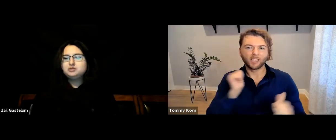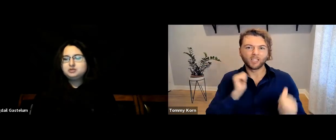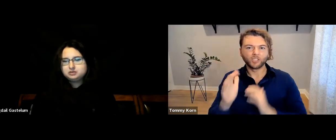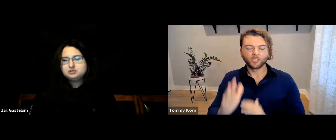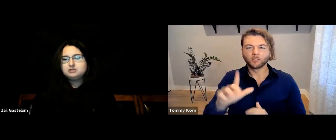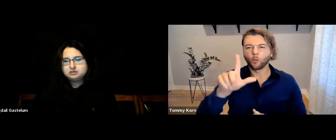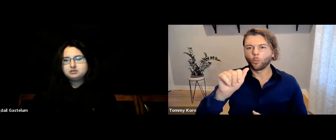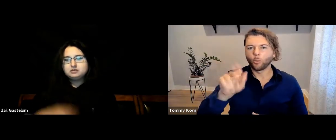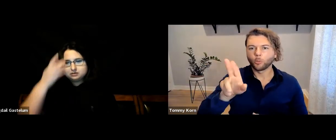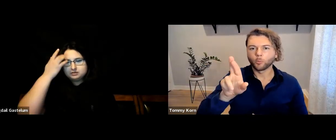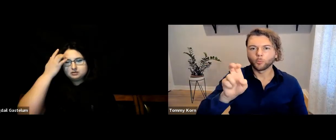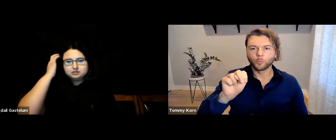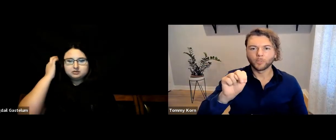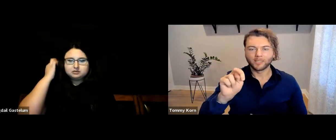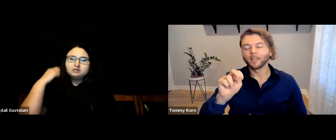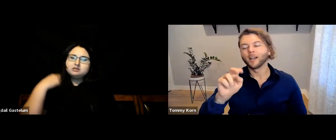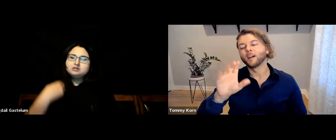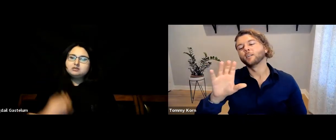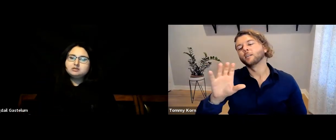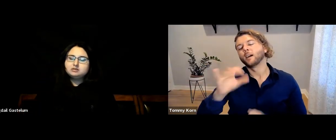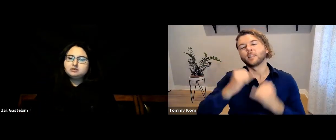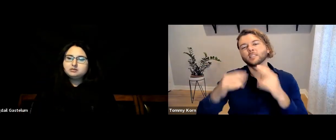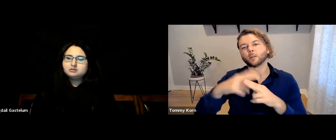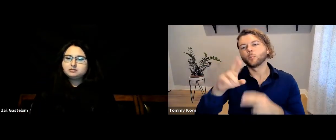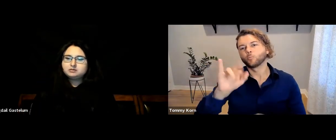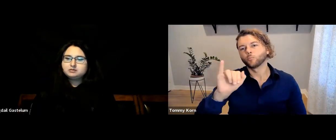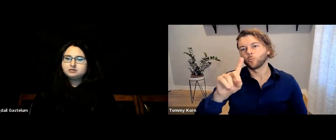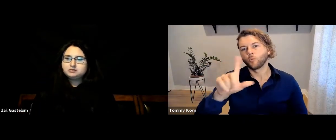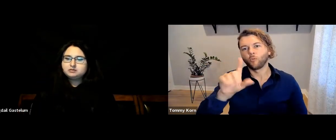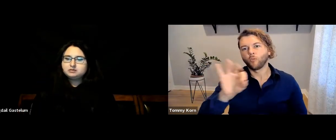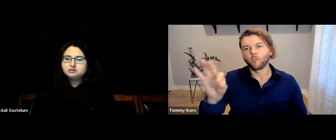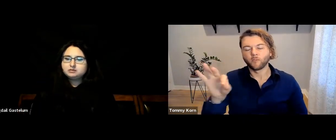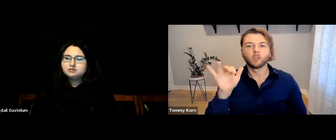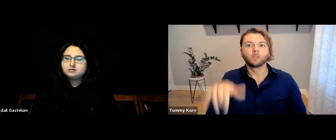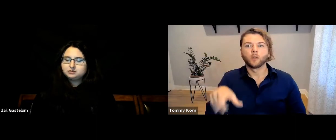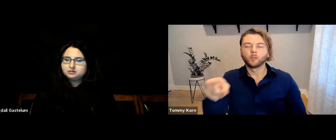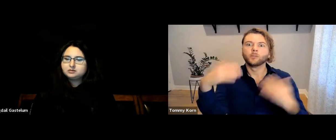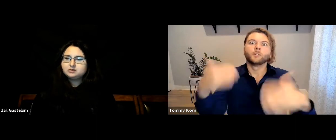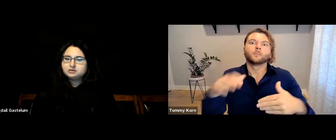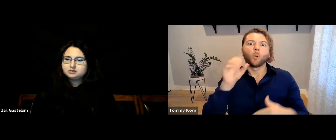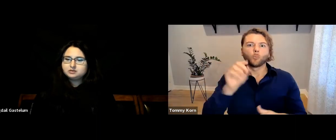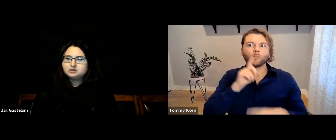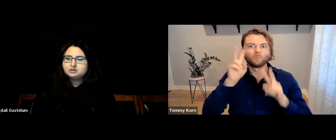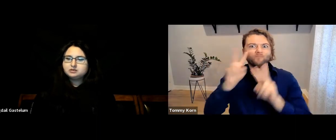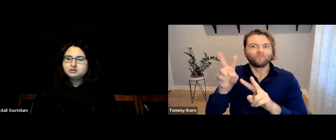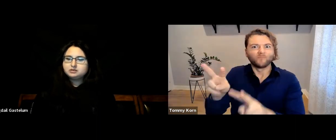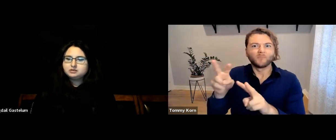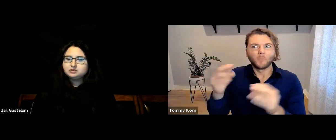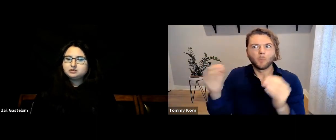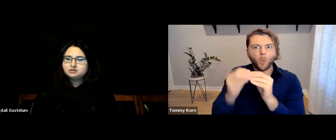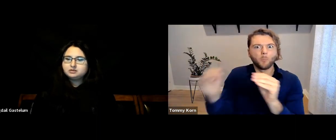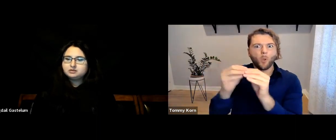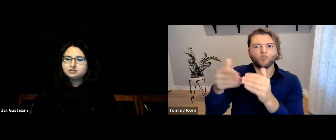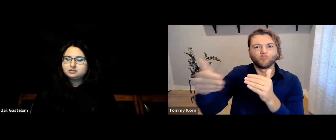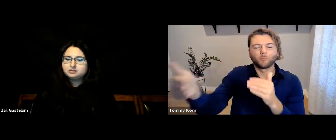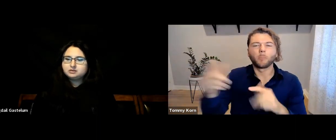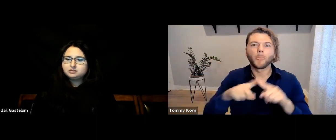with the actor Lauren Ridloff. I am so looking forward to that one and more to come.